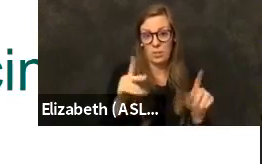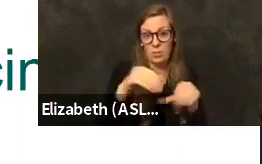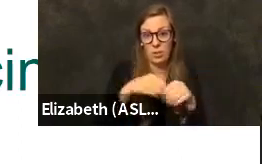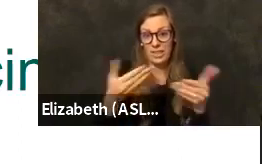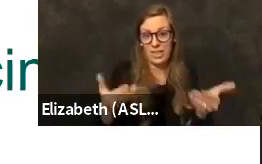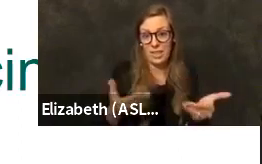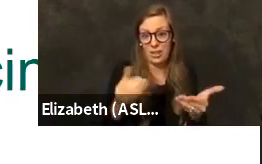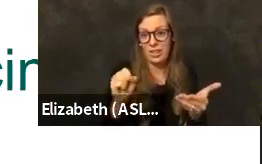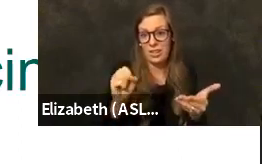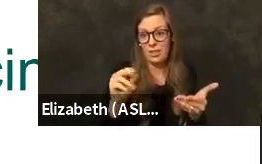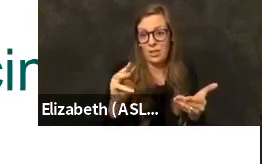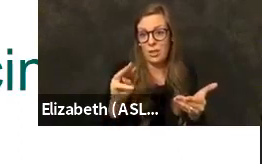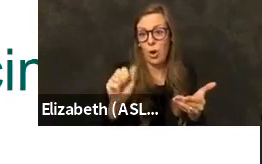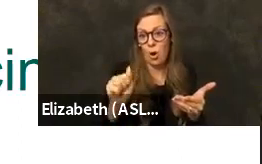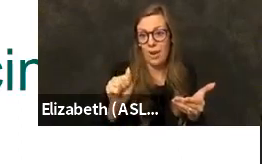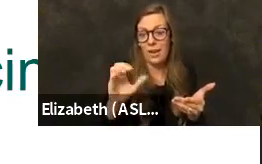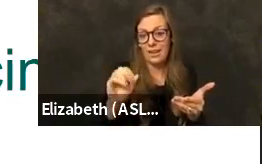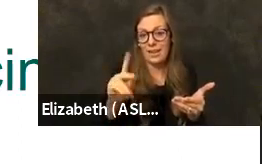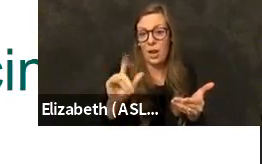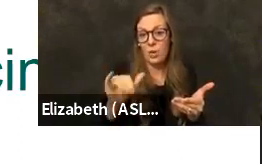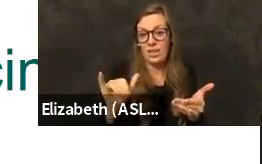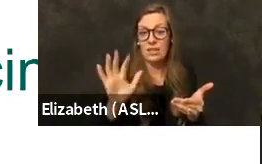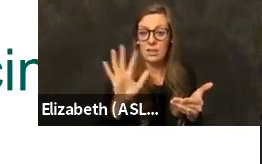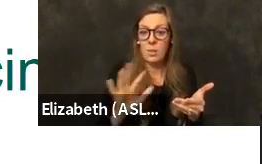seventy five year olds and up have received at least one dose.